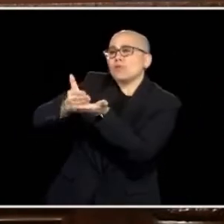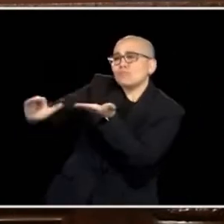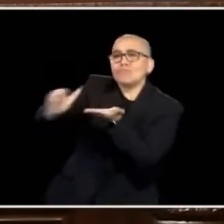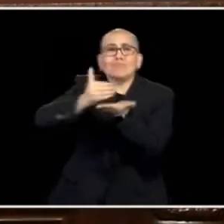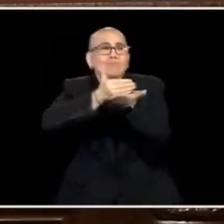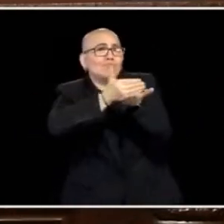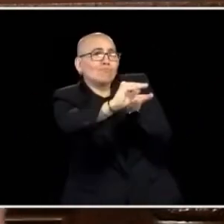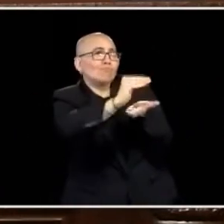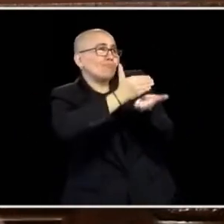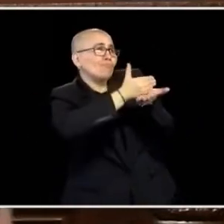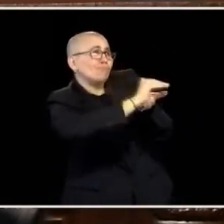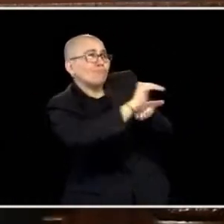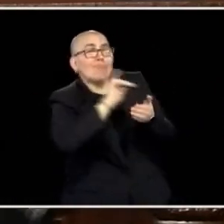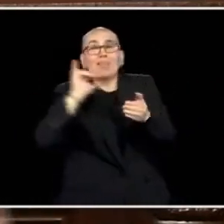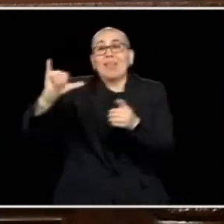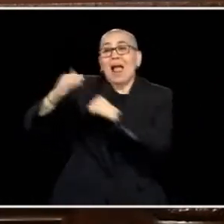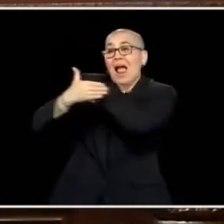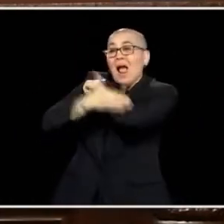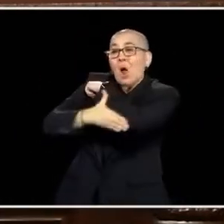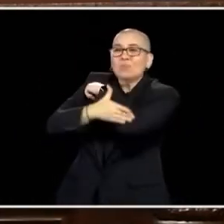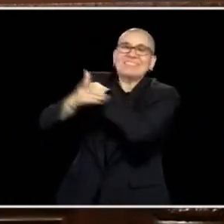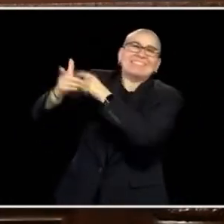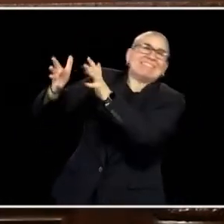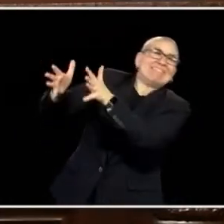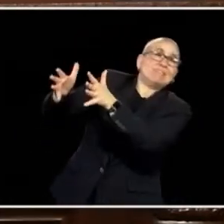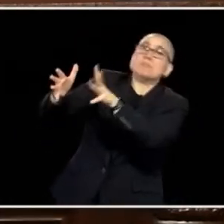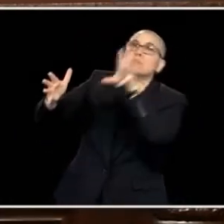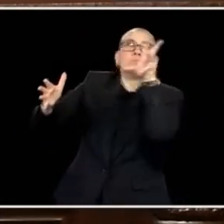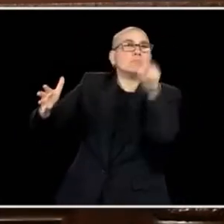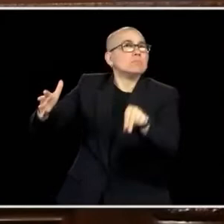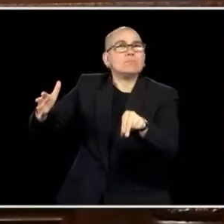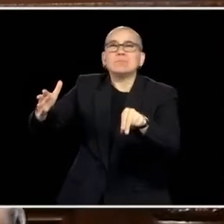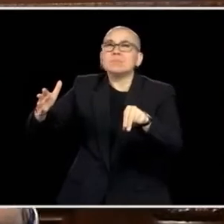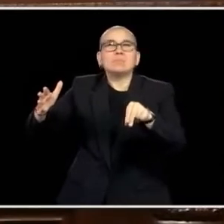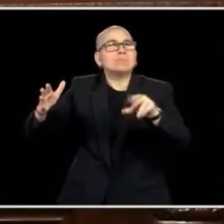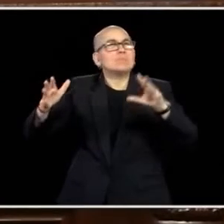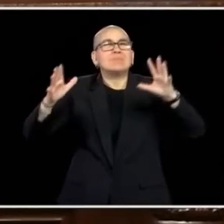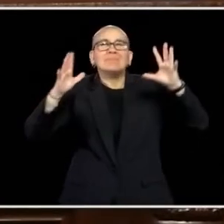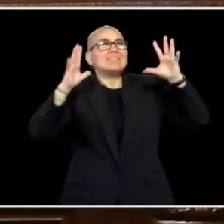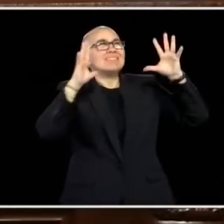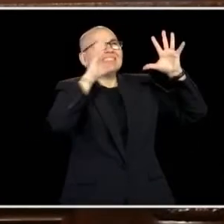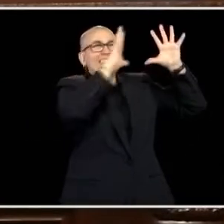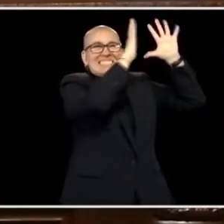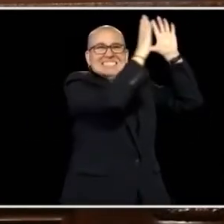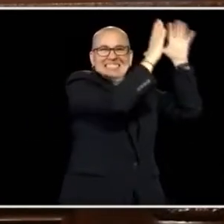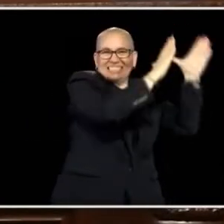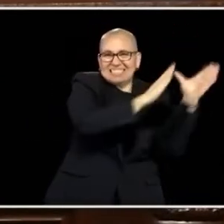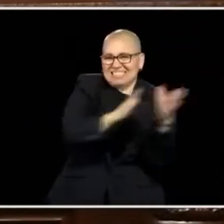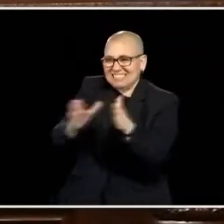SO AS WE START THINKING ABOUT PATHS TO THAT FUTURE WORKFORCE, WE NEED TO PREPARE IT TODAY.